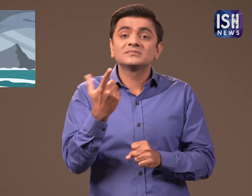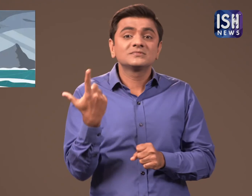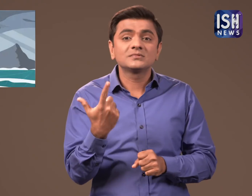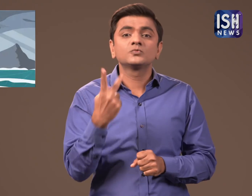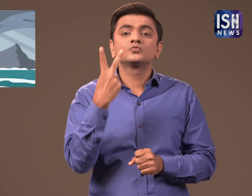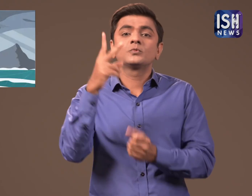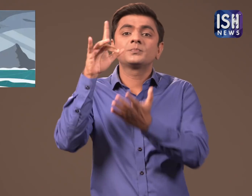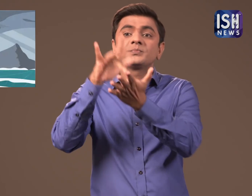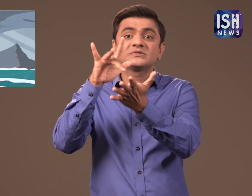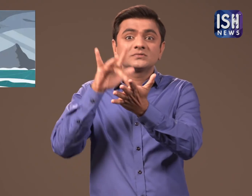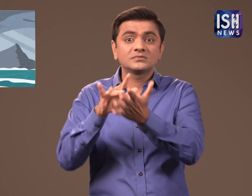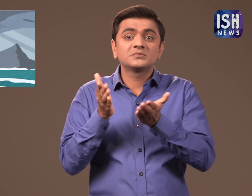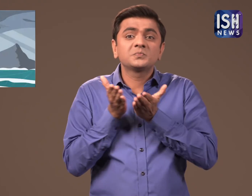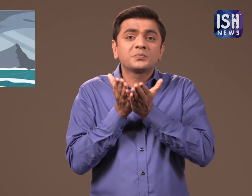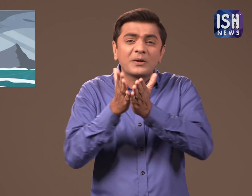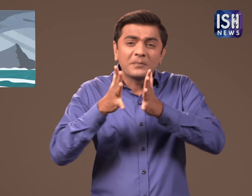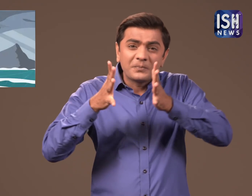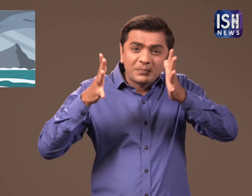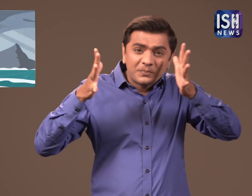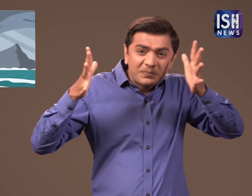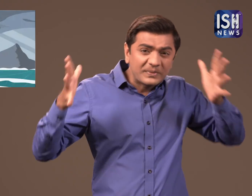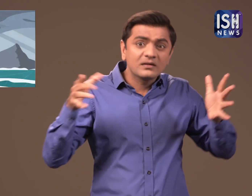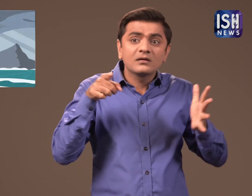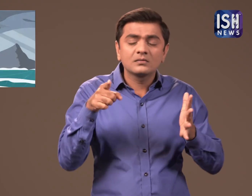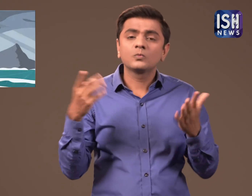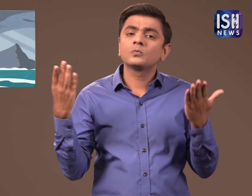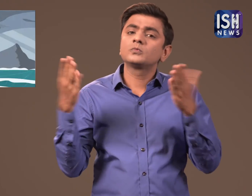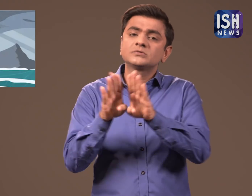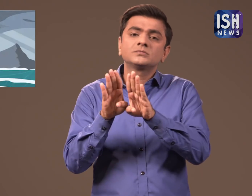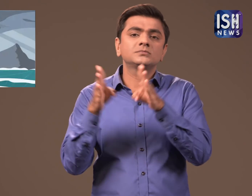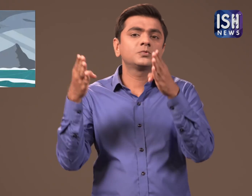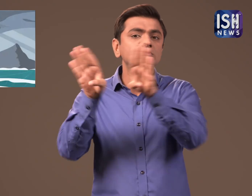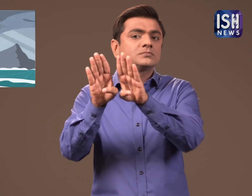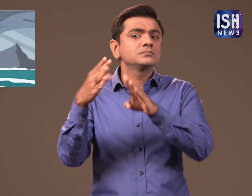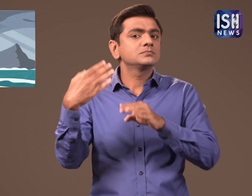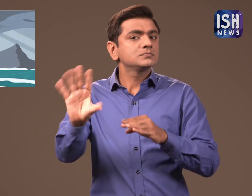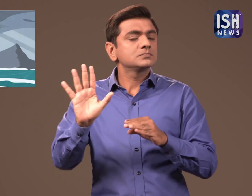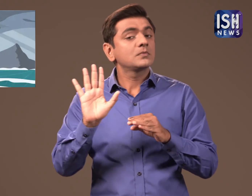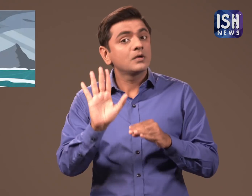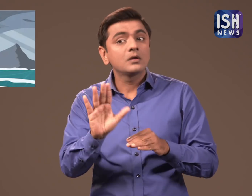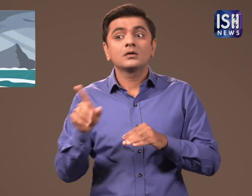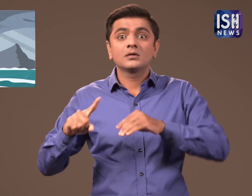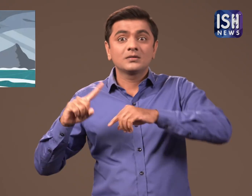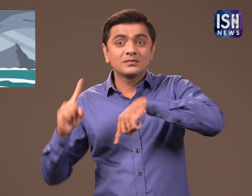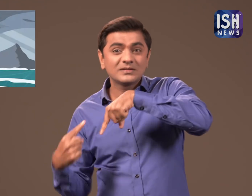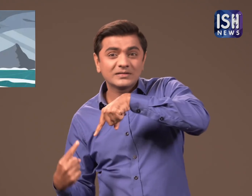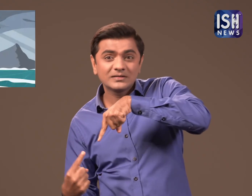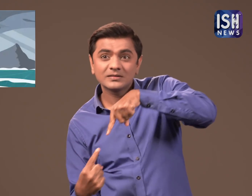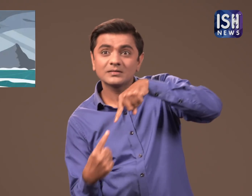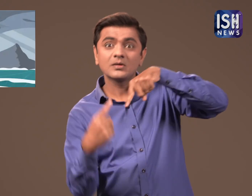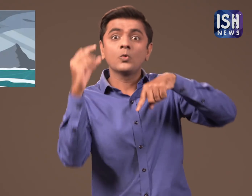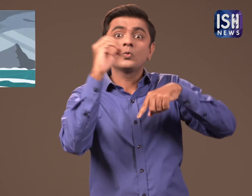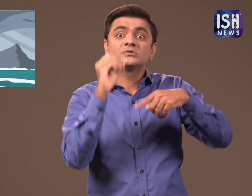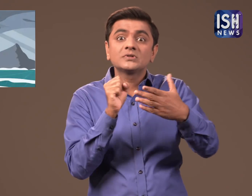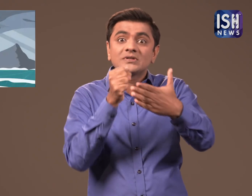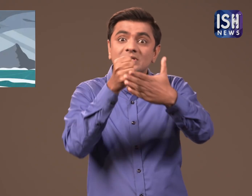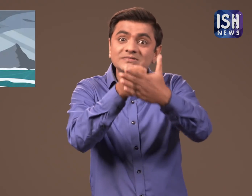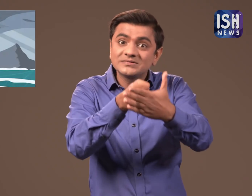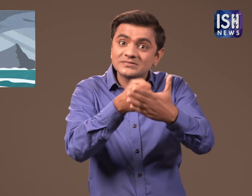has shut down two major ports as well. Once it reaches Odisha,